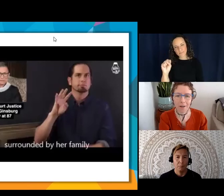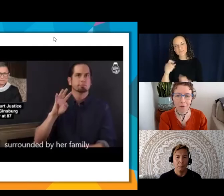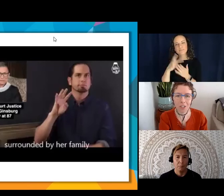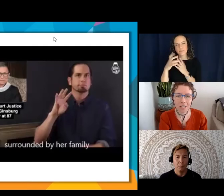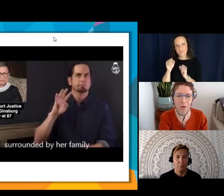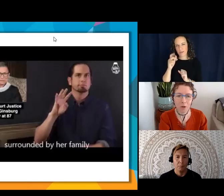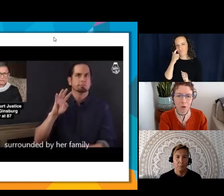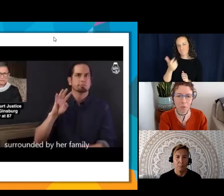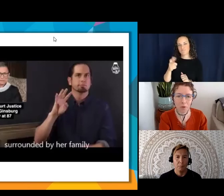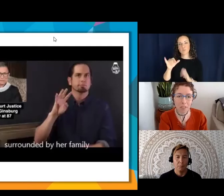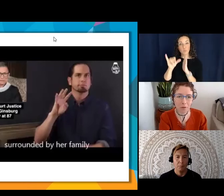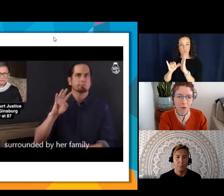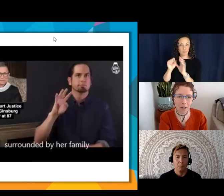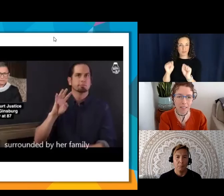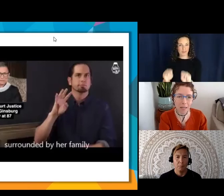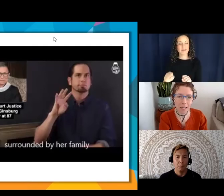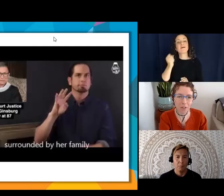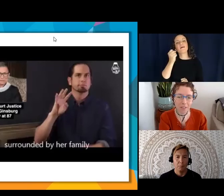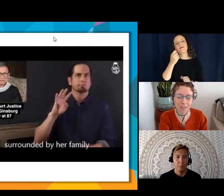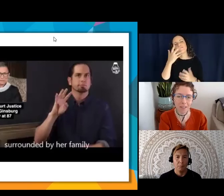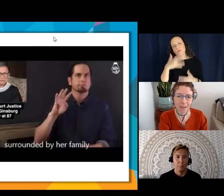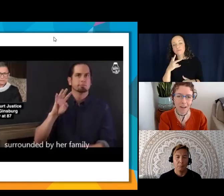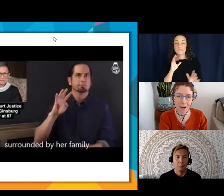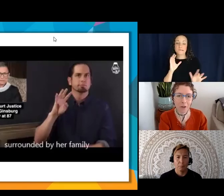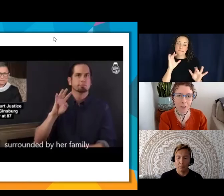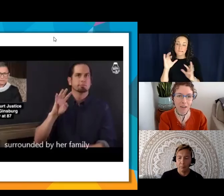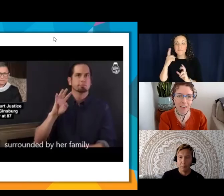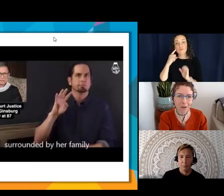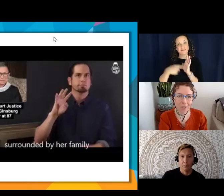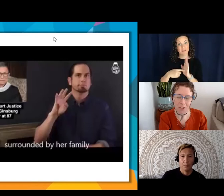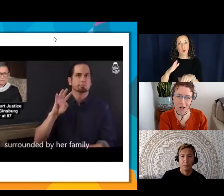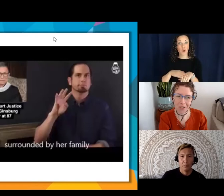unfortunately when you're perusing for examples on the news right now, it's really hard to